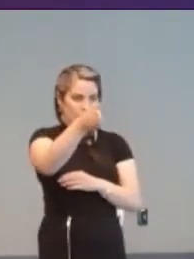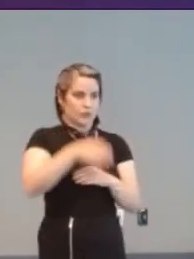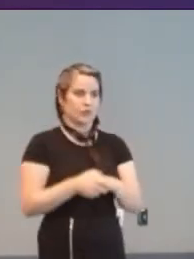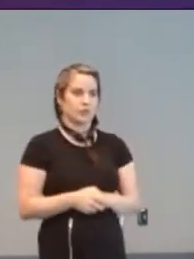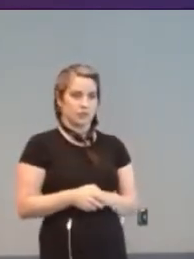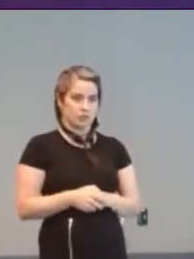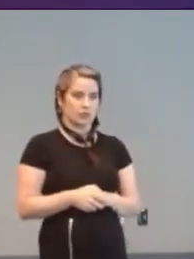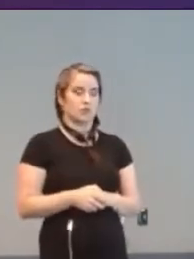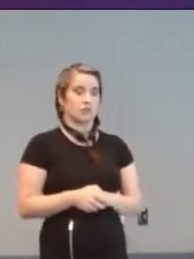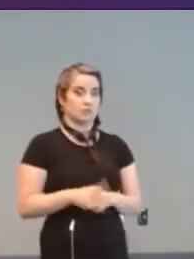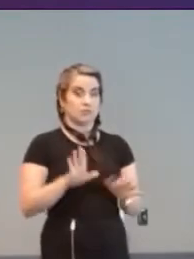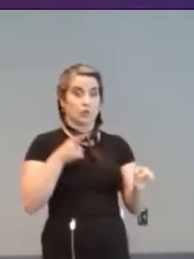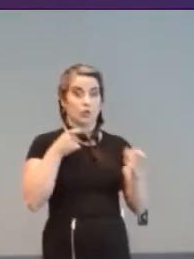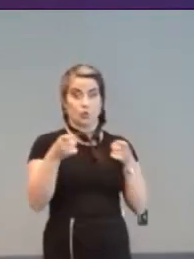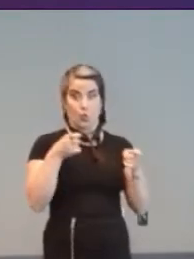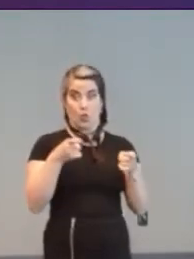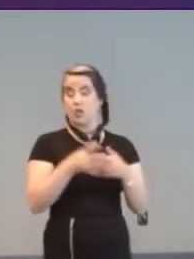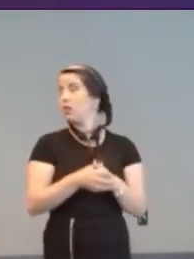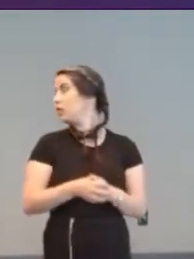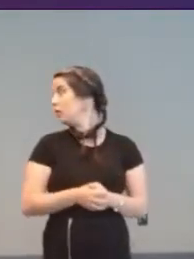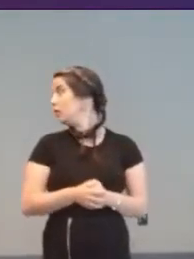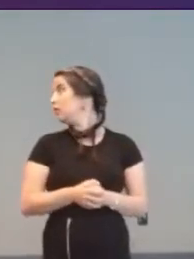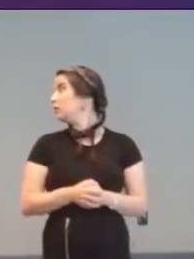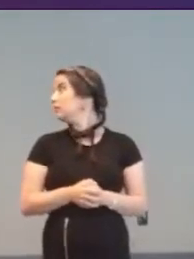Control